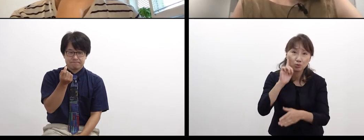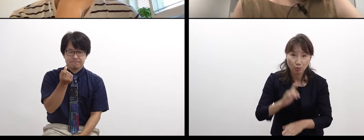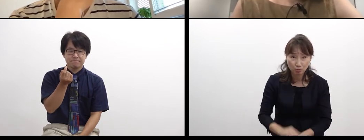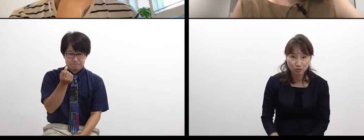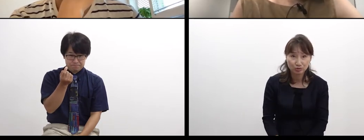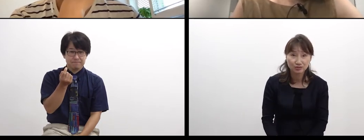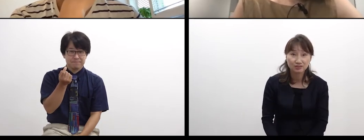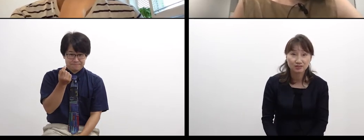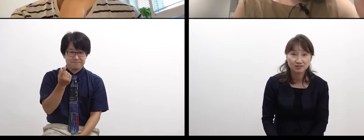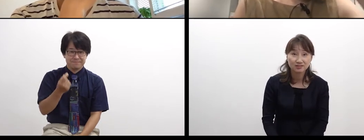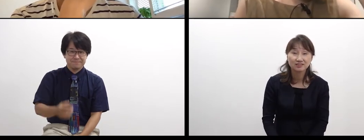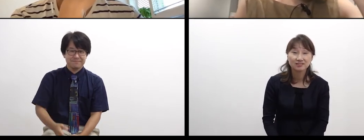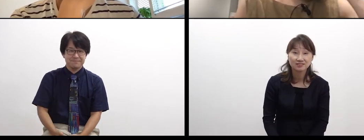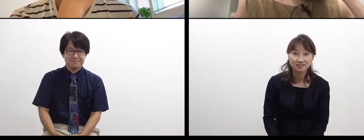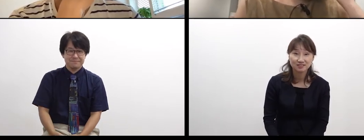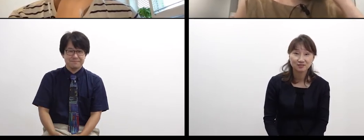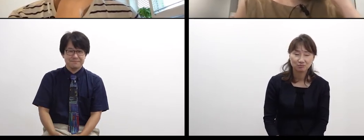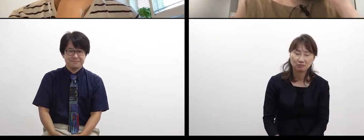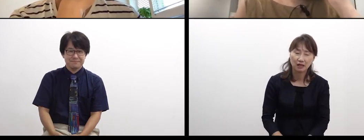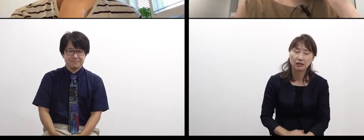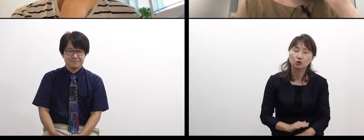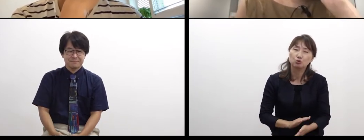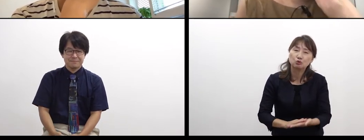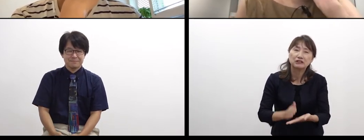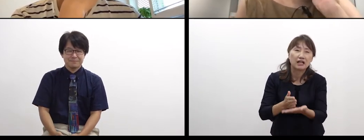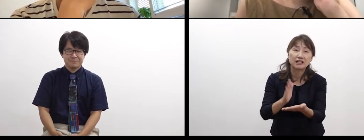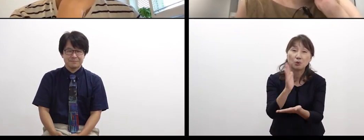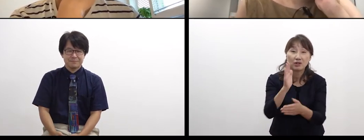This is not a heartwarming story or anything though…